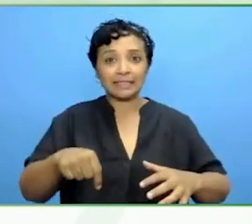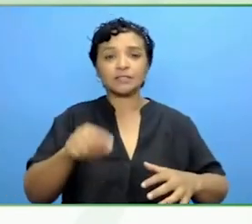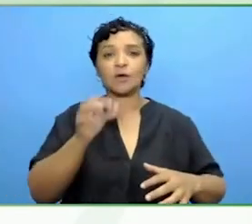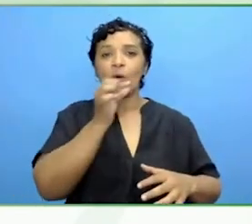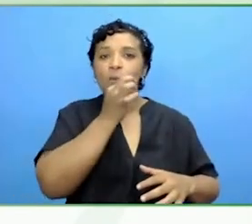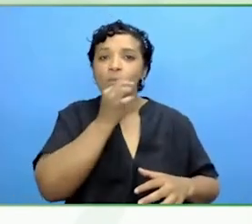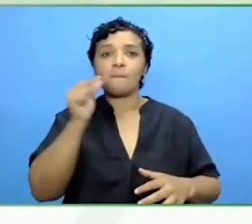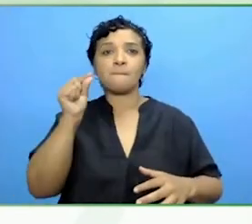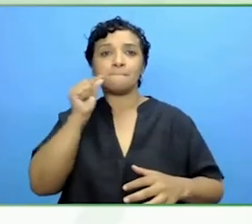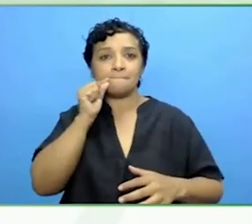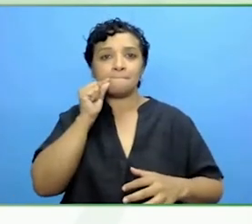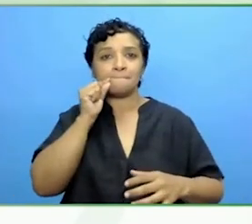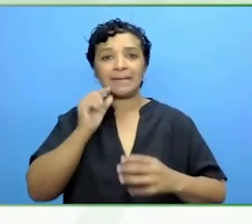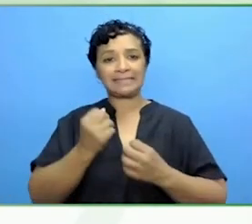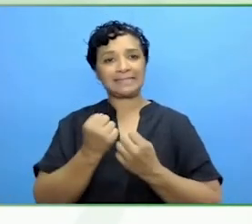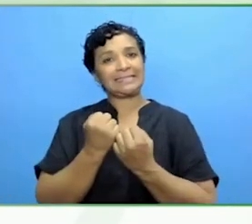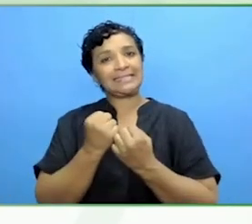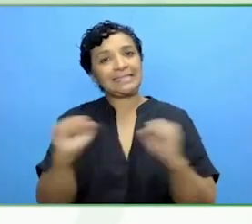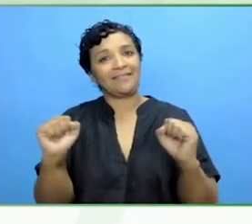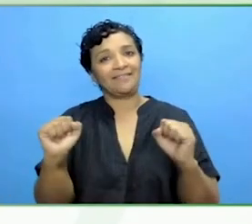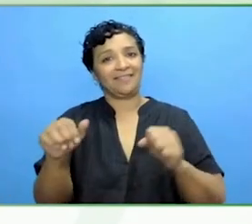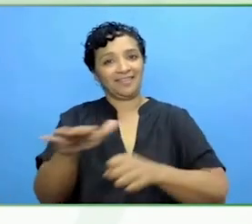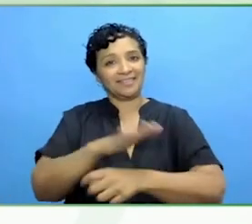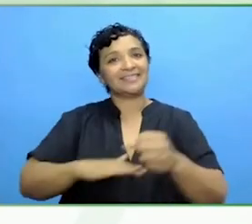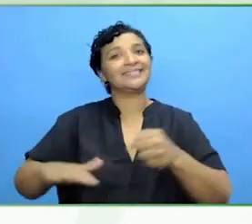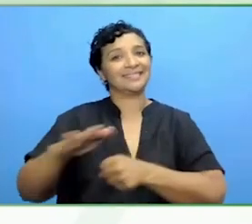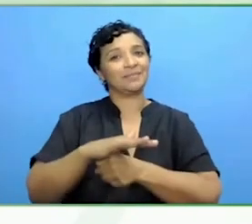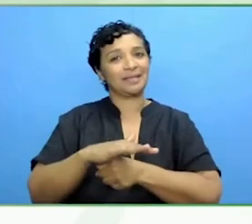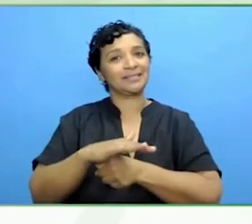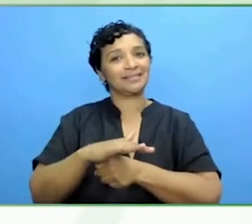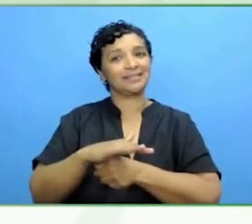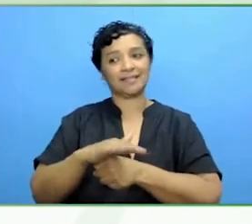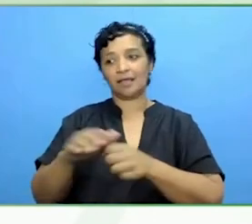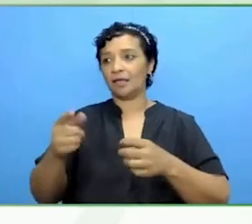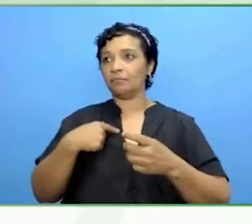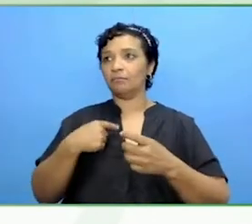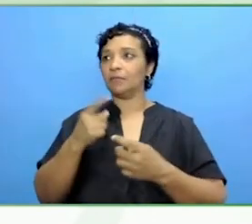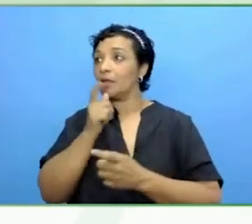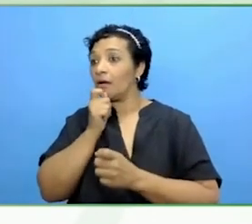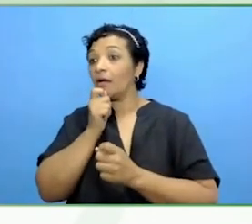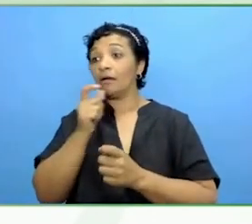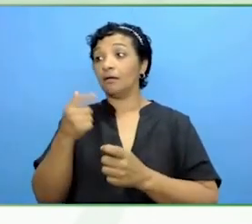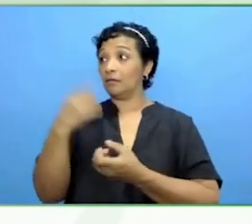Whatever they ask or shareable not be repeated with identifiers.